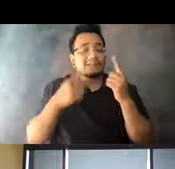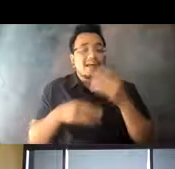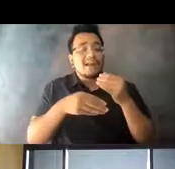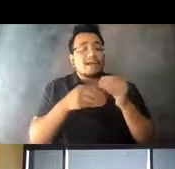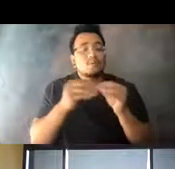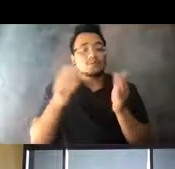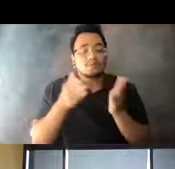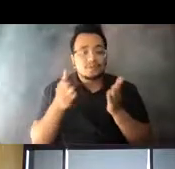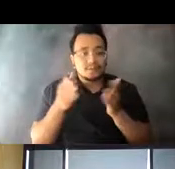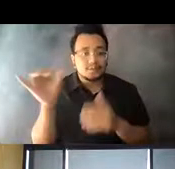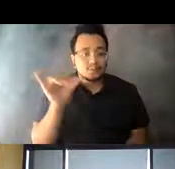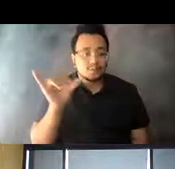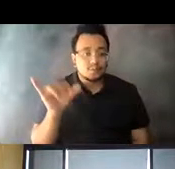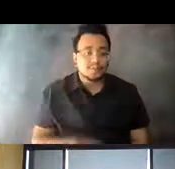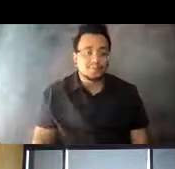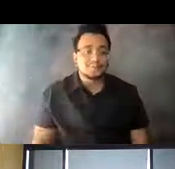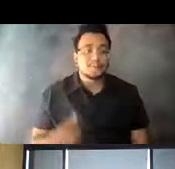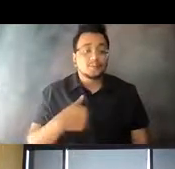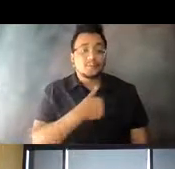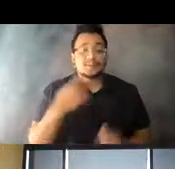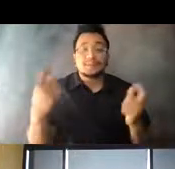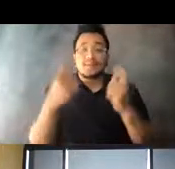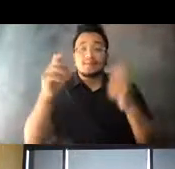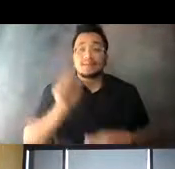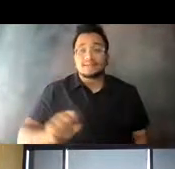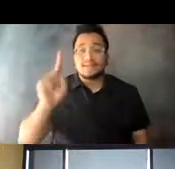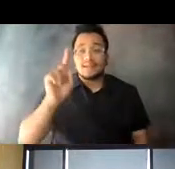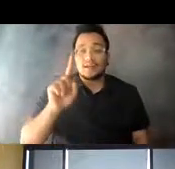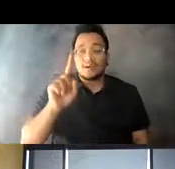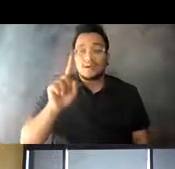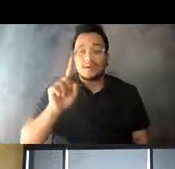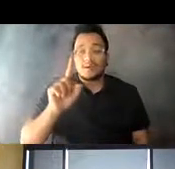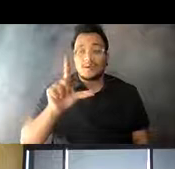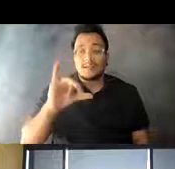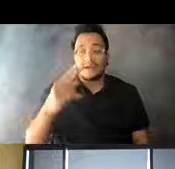14:44:08 We're also celebrating the San Diego light rail trolley's 40th anniversary with